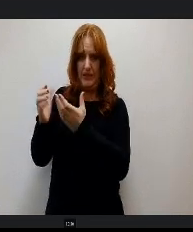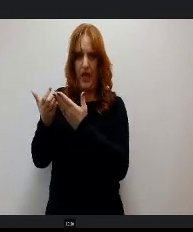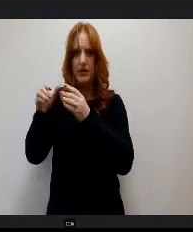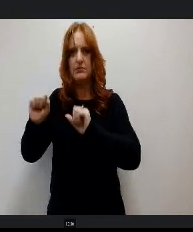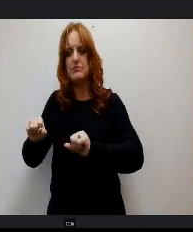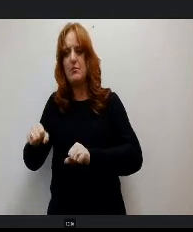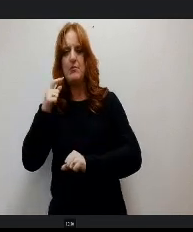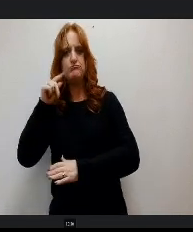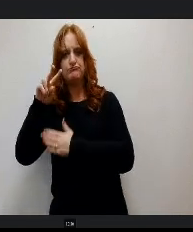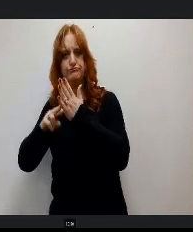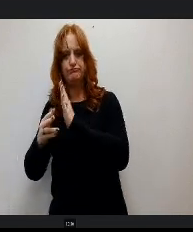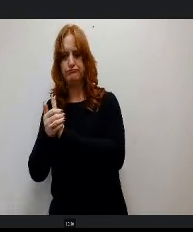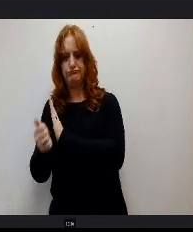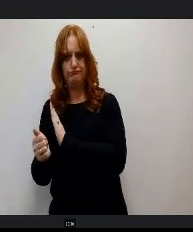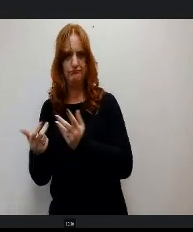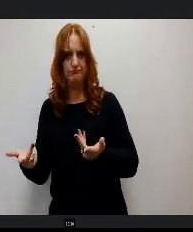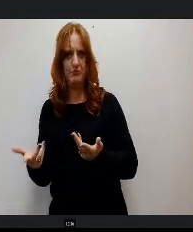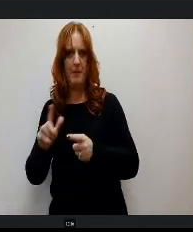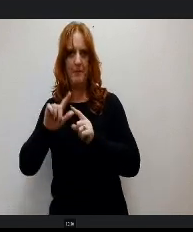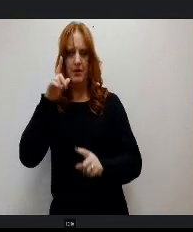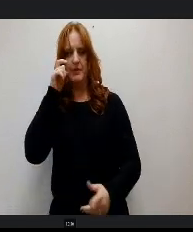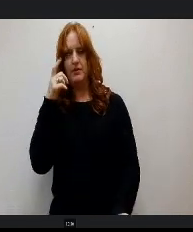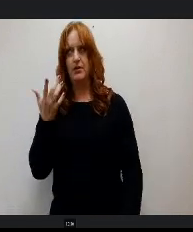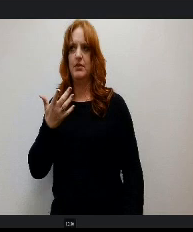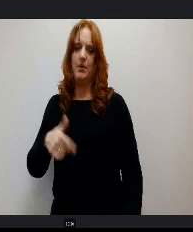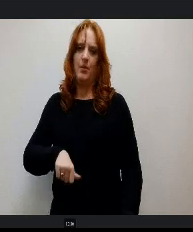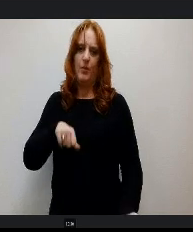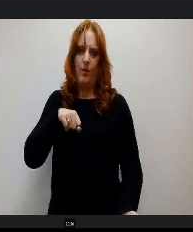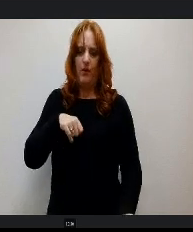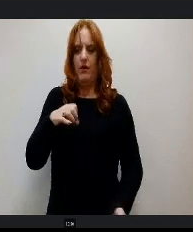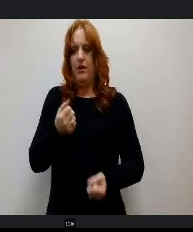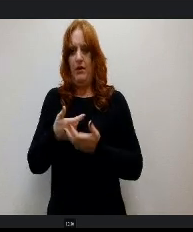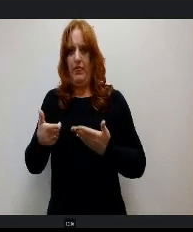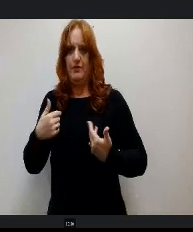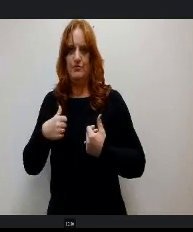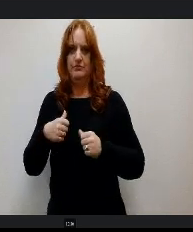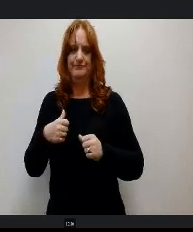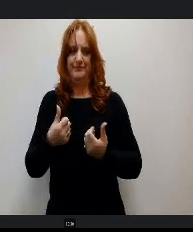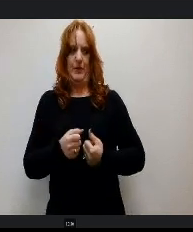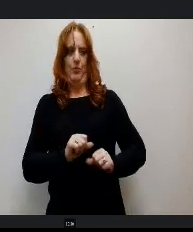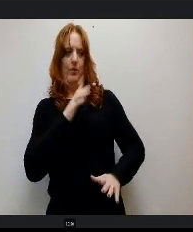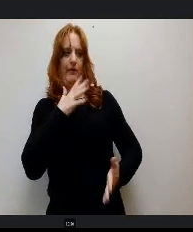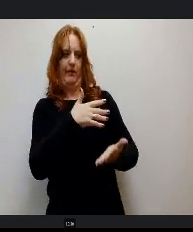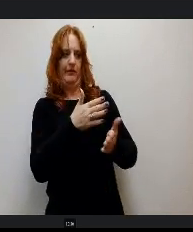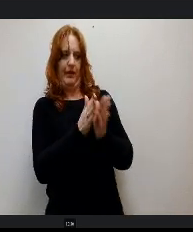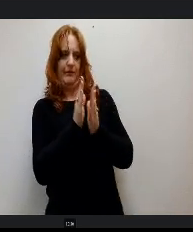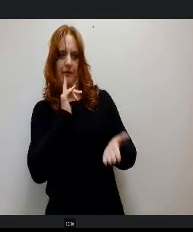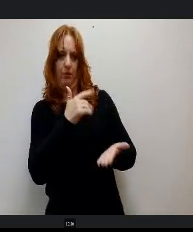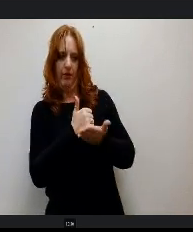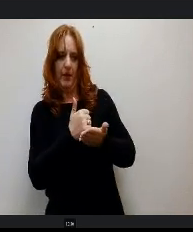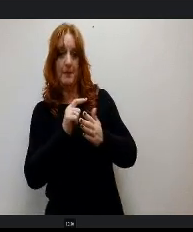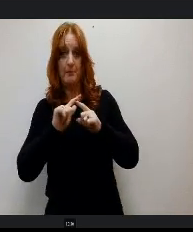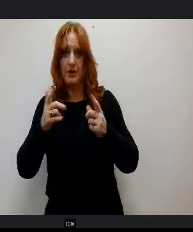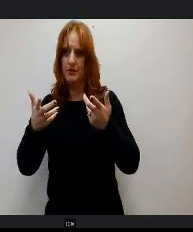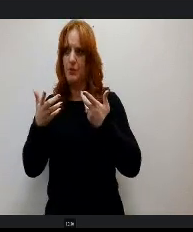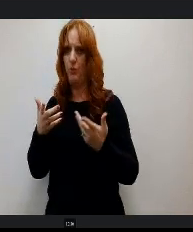read, despite his pride and every inclination to avoid asking His desire to play football one out